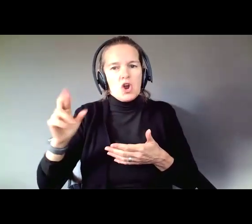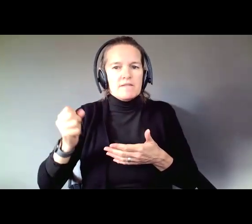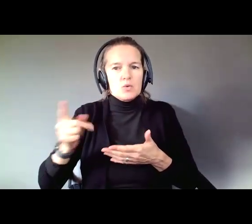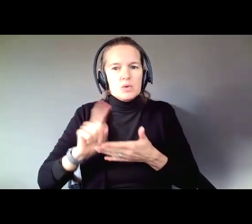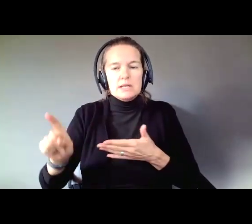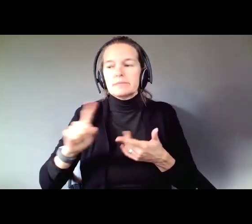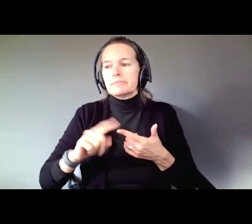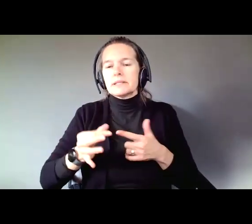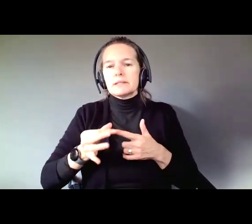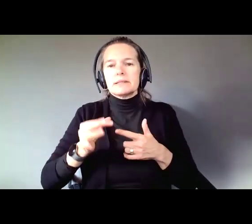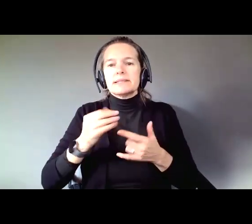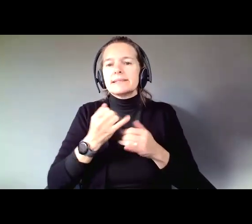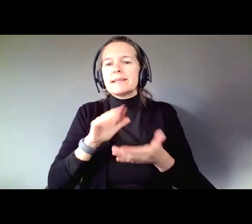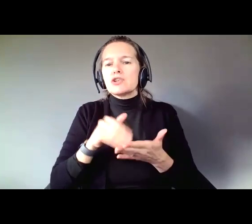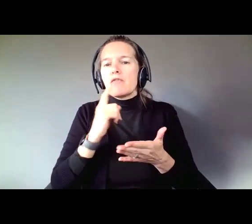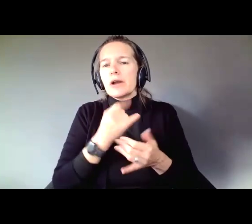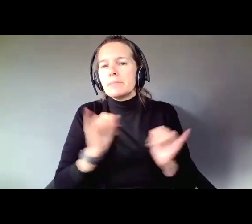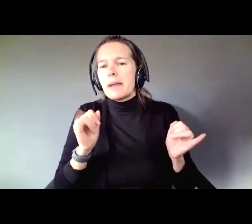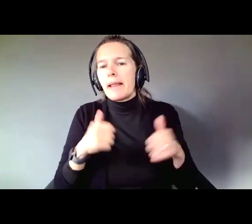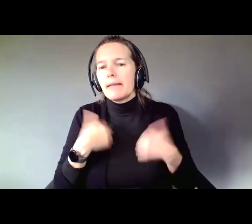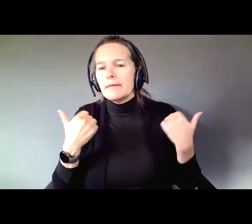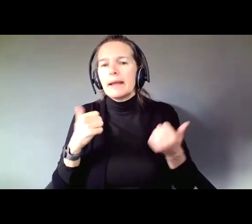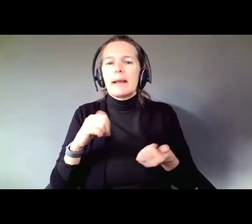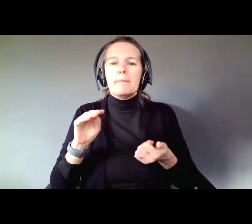Centers for Independent Living, Medicaid Waivers. Professionals who can help.